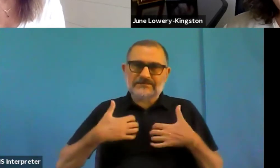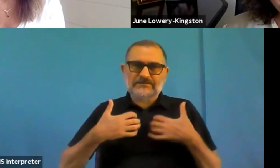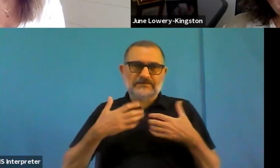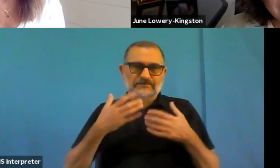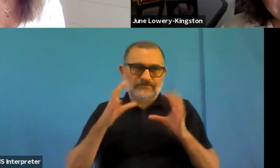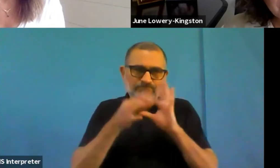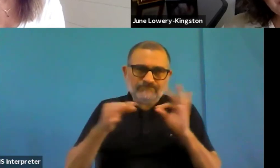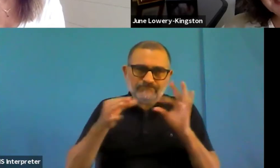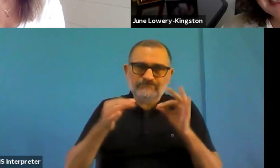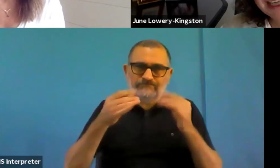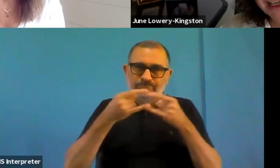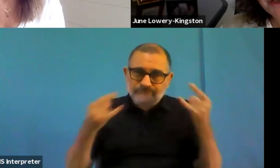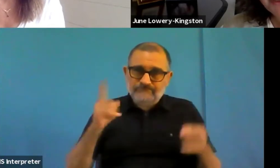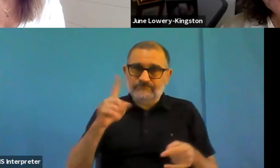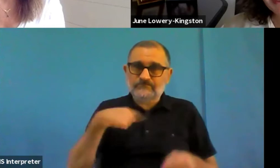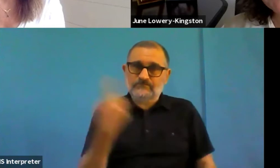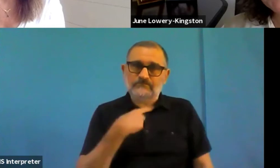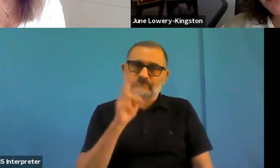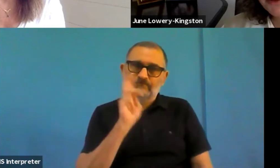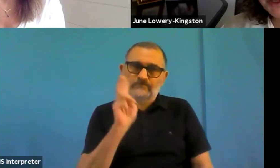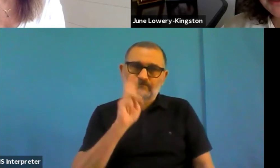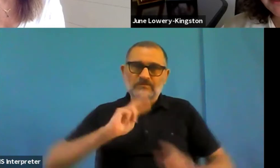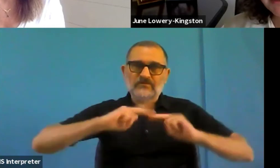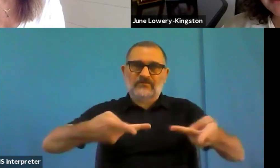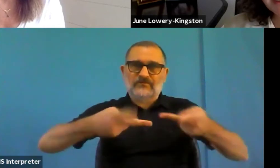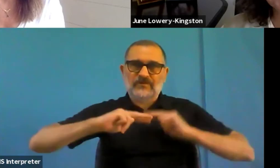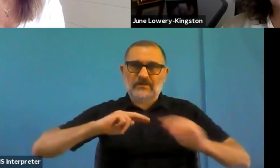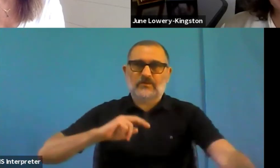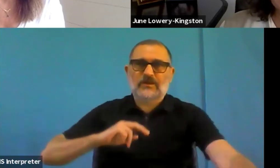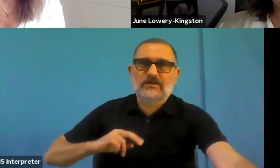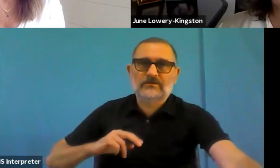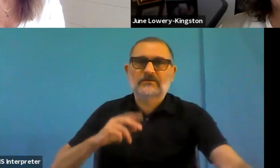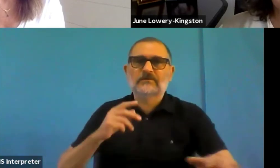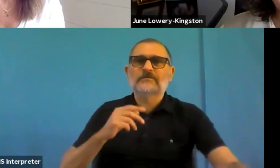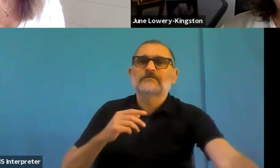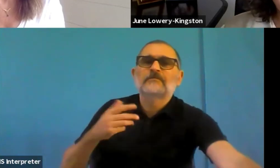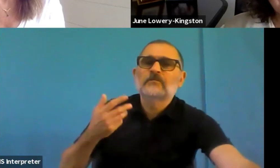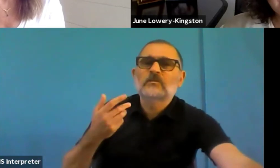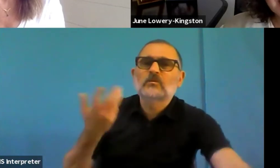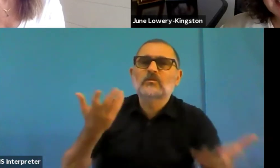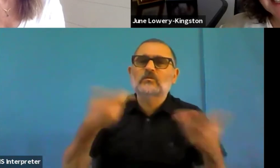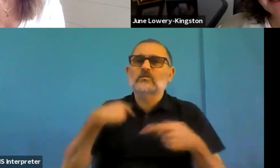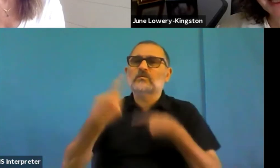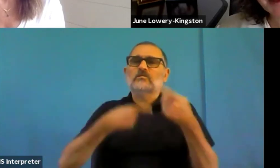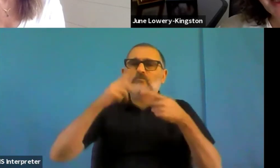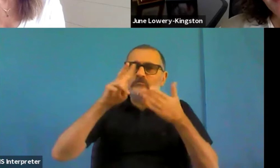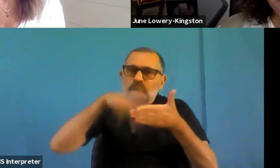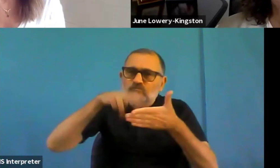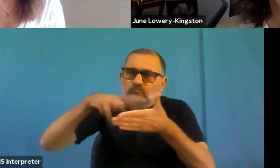And on the right of the columns in the yellow, we have the formal, have your site open public consultation, the standard survey.